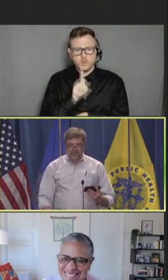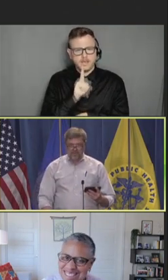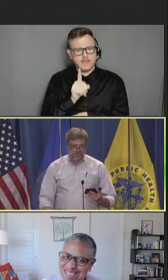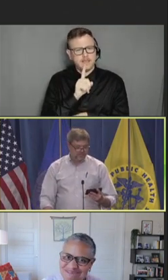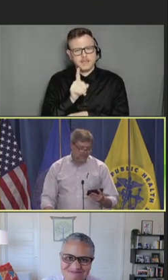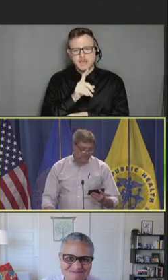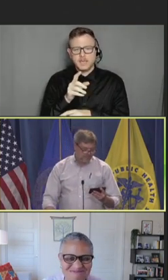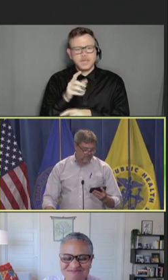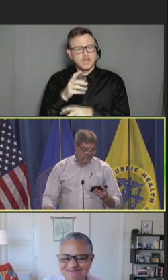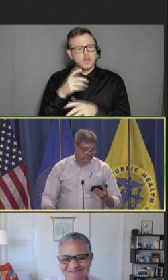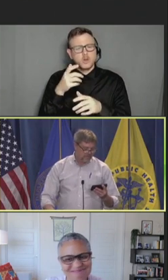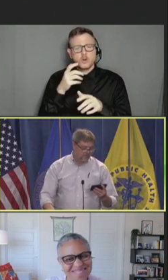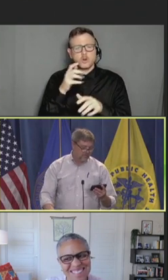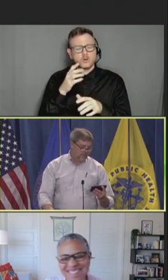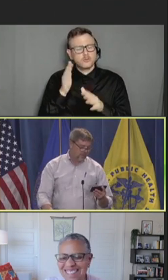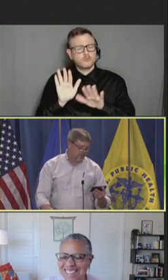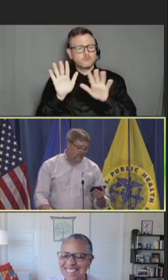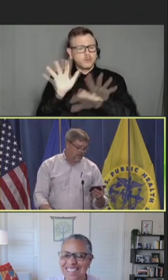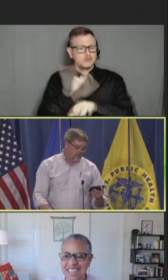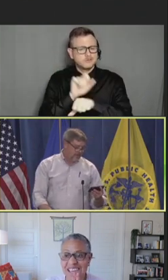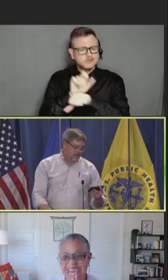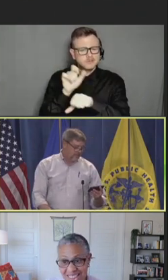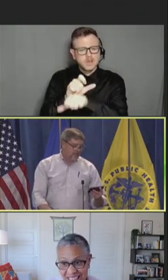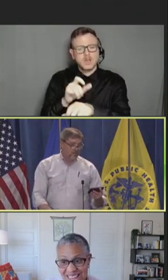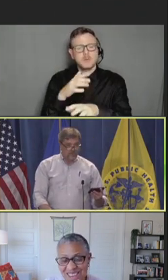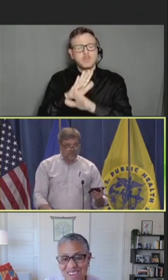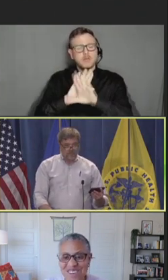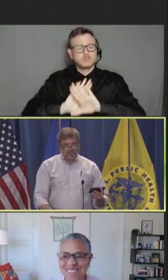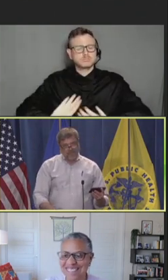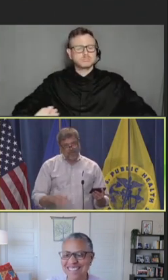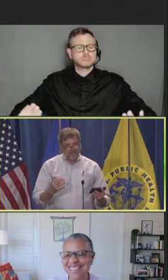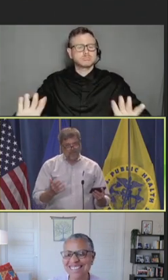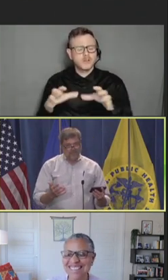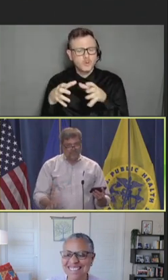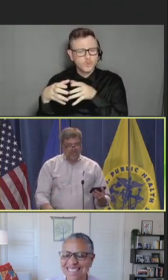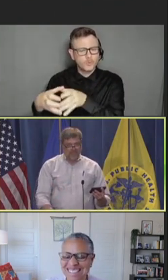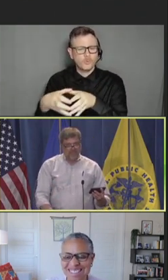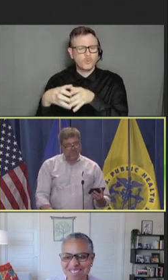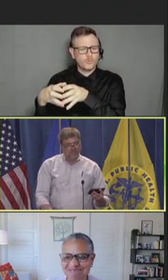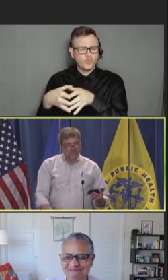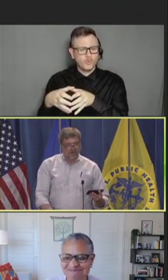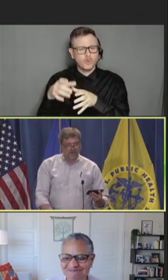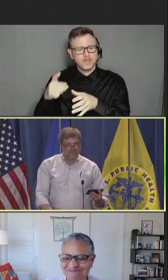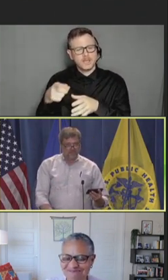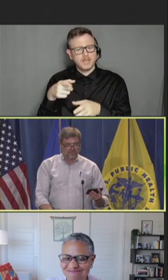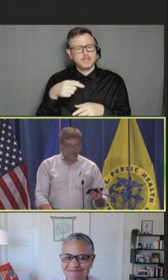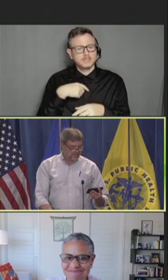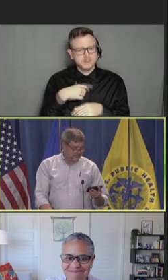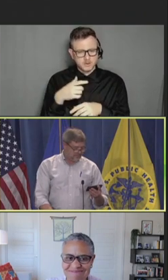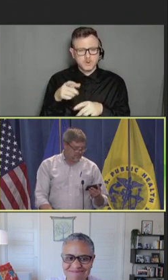And it's great having her as a co-chair along with Anne, who helps us tremendously with